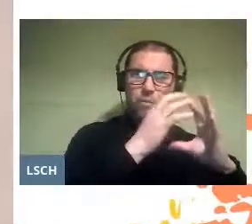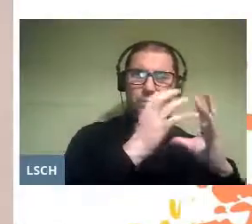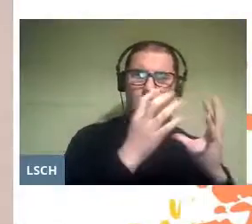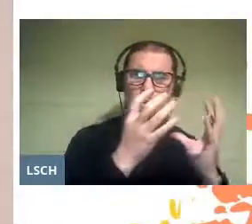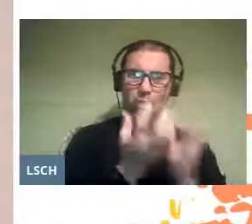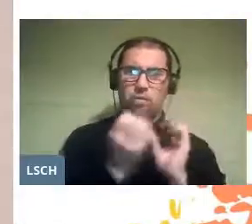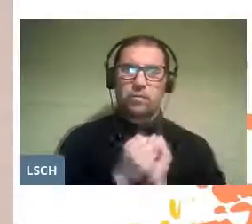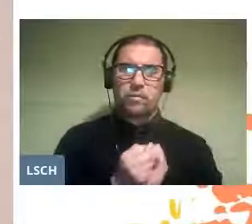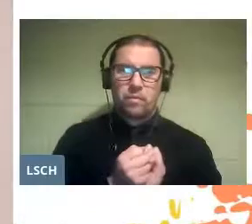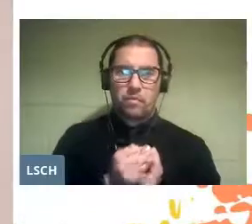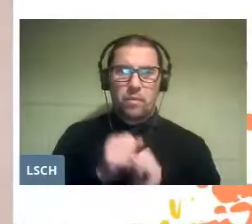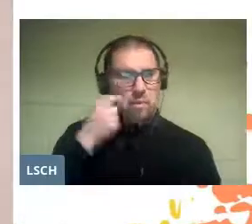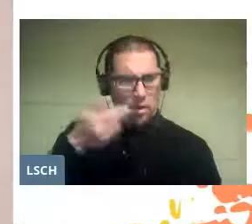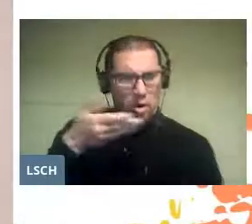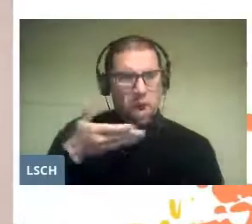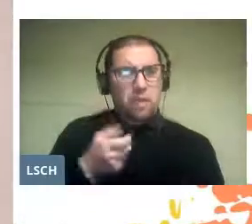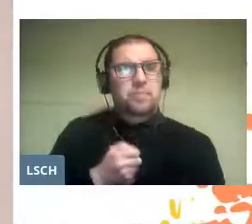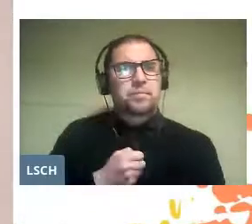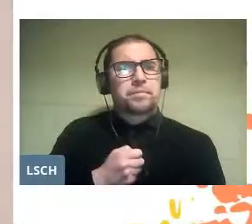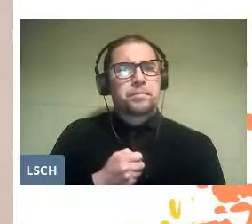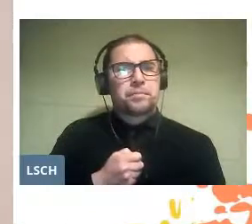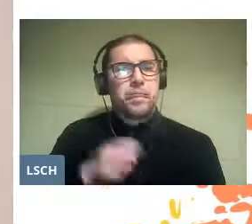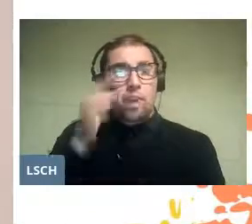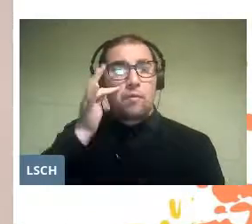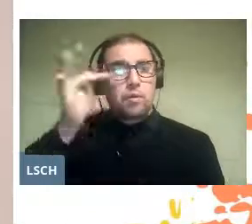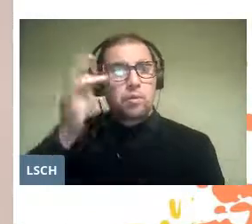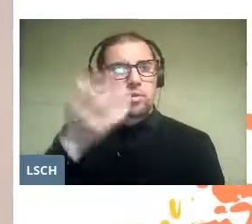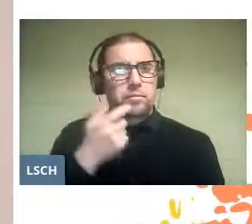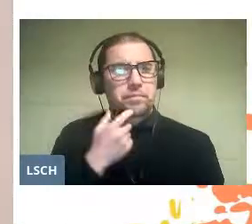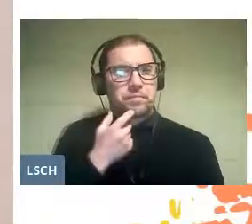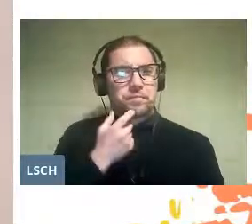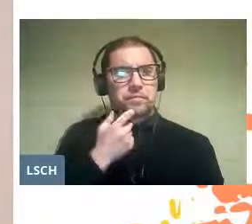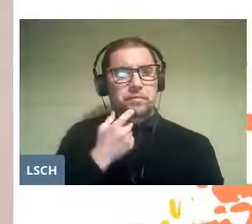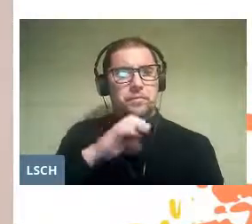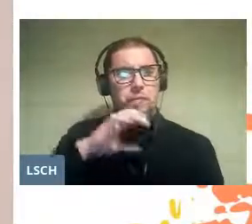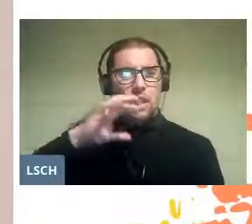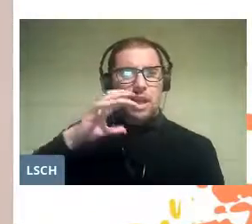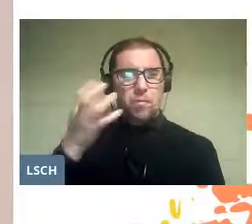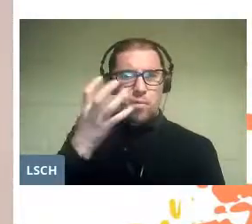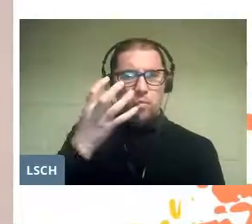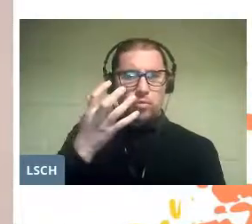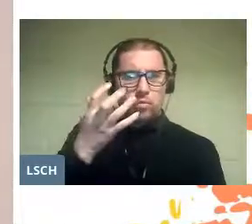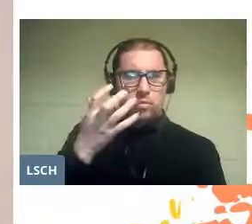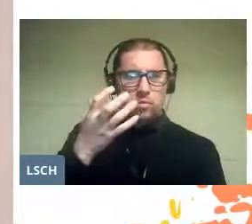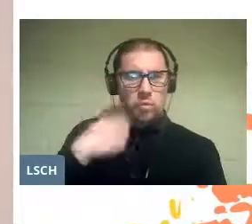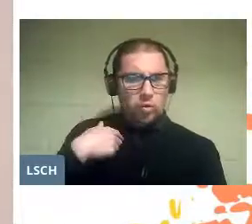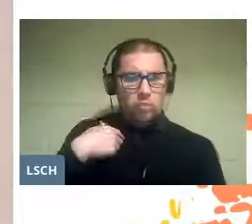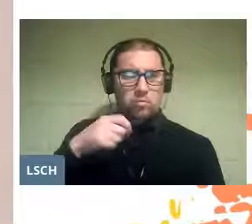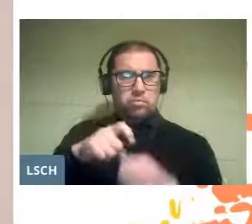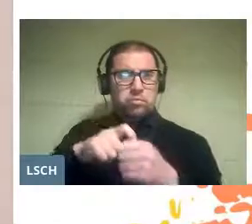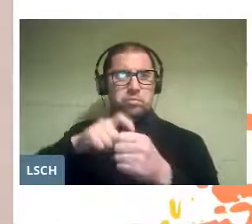but today my concern is the future, the world that I will no longer inhabit,